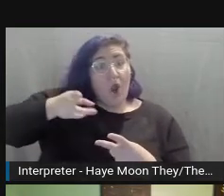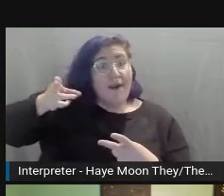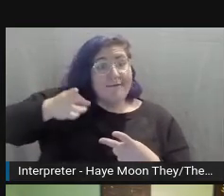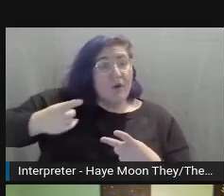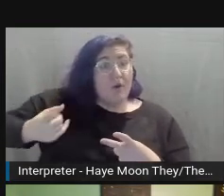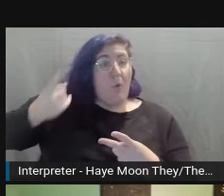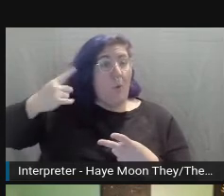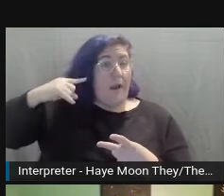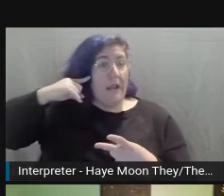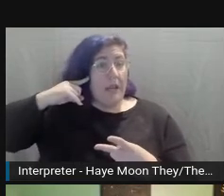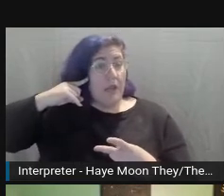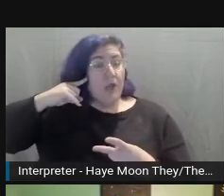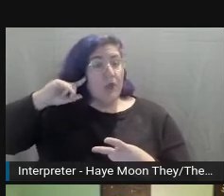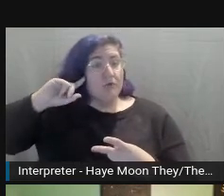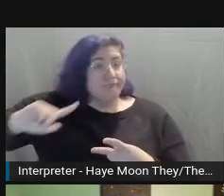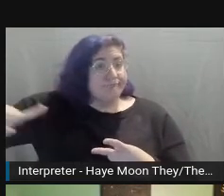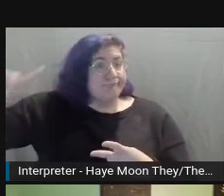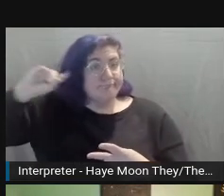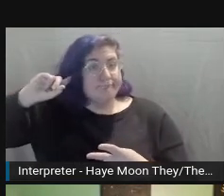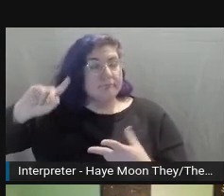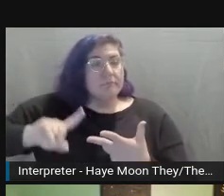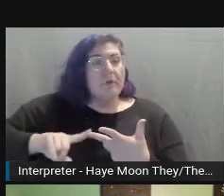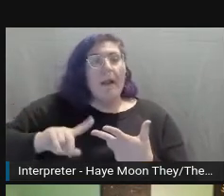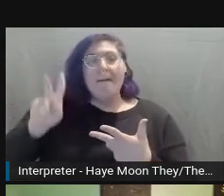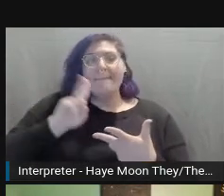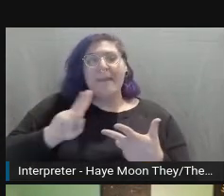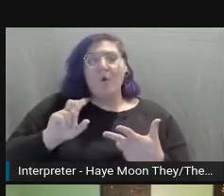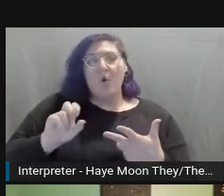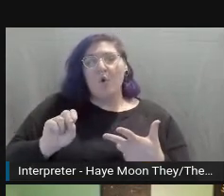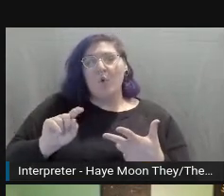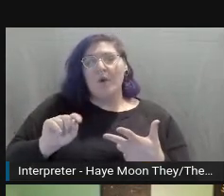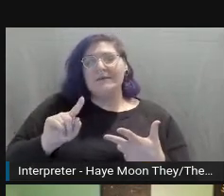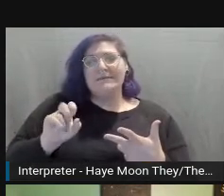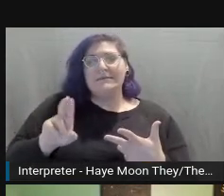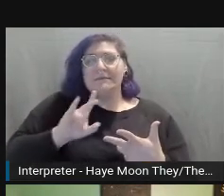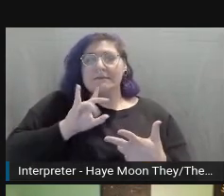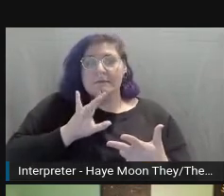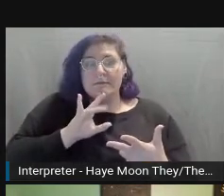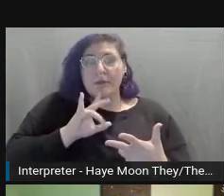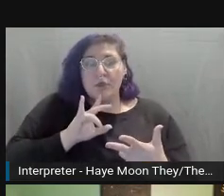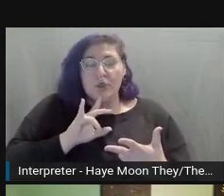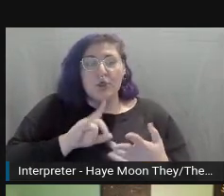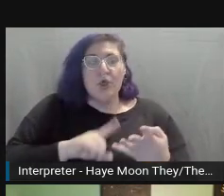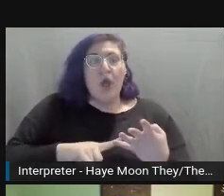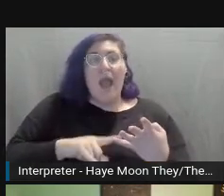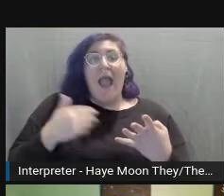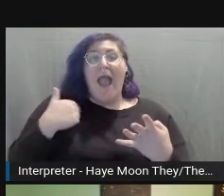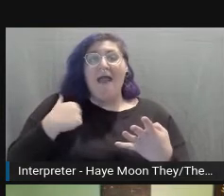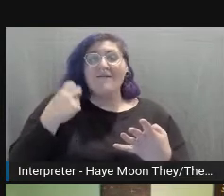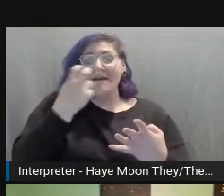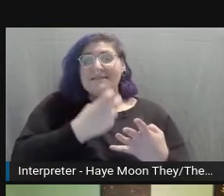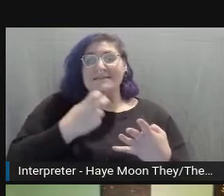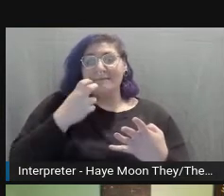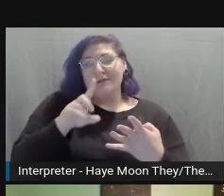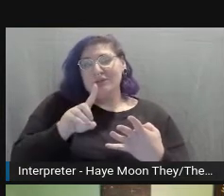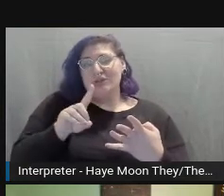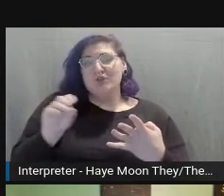People that stutter, people that have speech sound disorders, as I did as a child, but then also we want to think